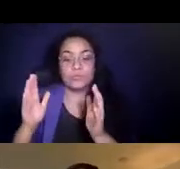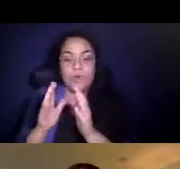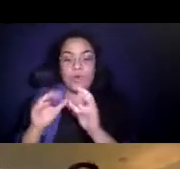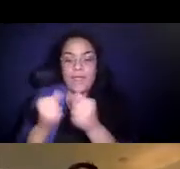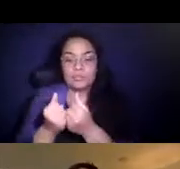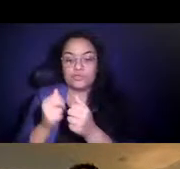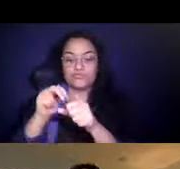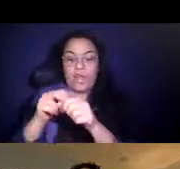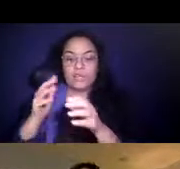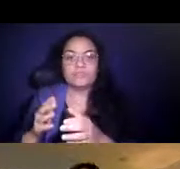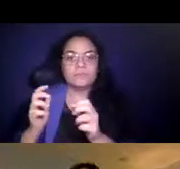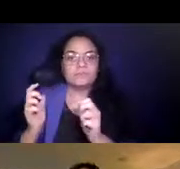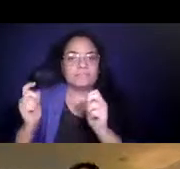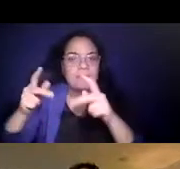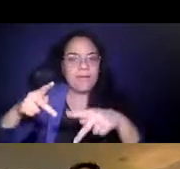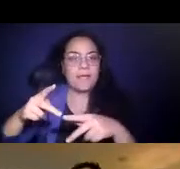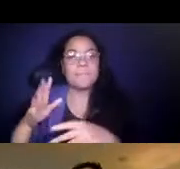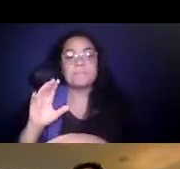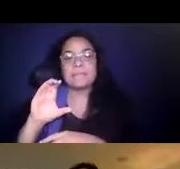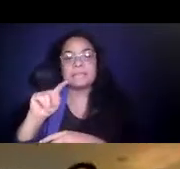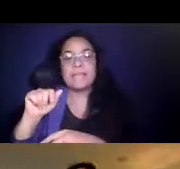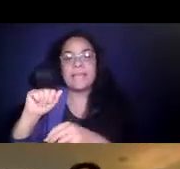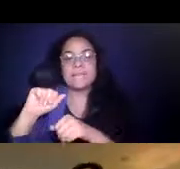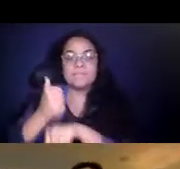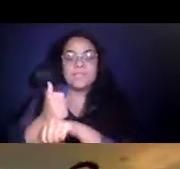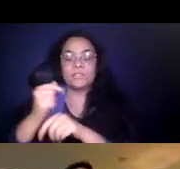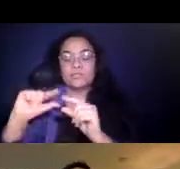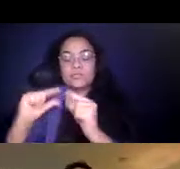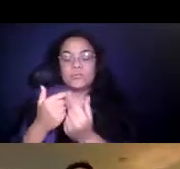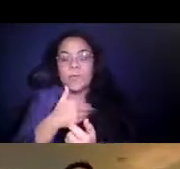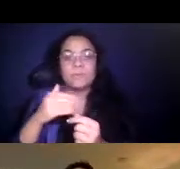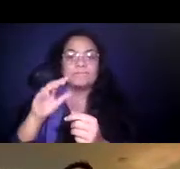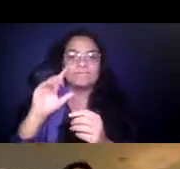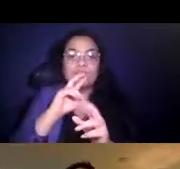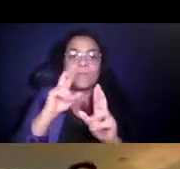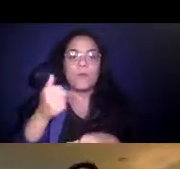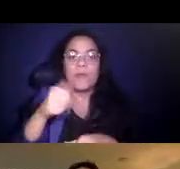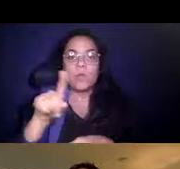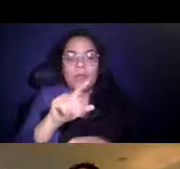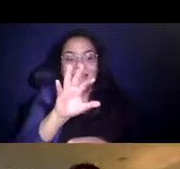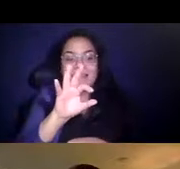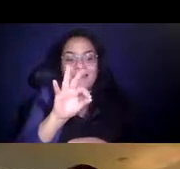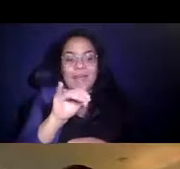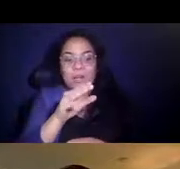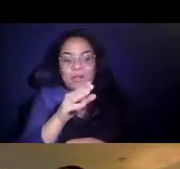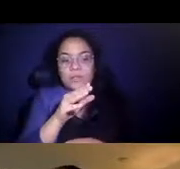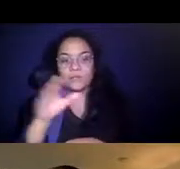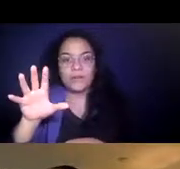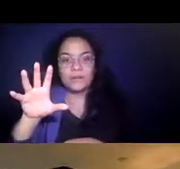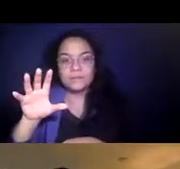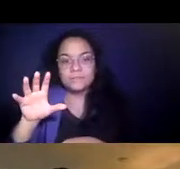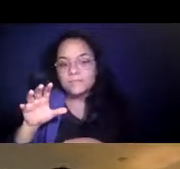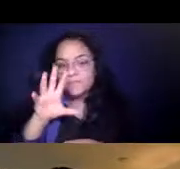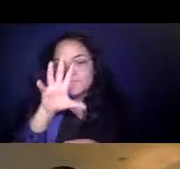14:19:39 CTAA's fixed route members report 50-90% of ridership returning.